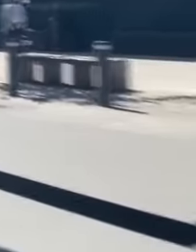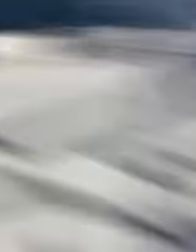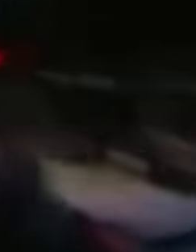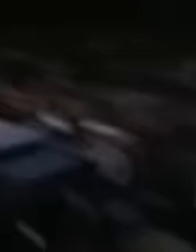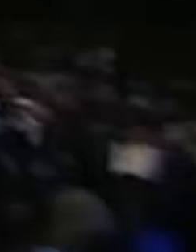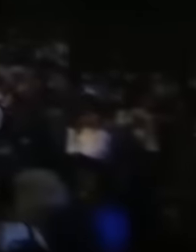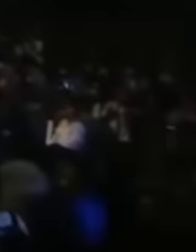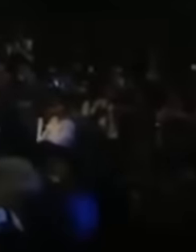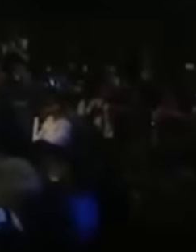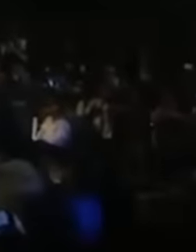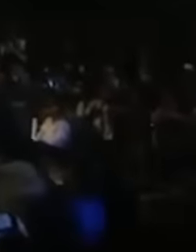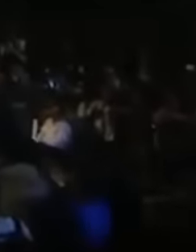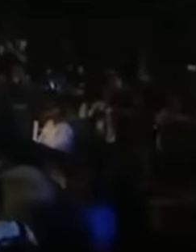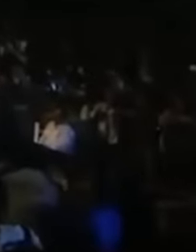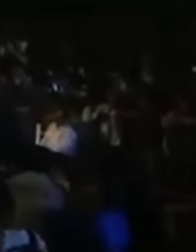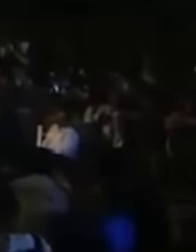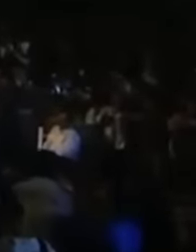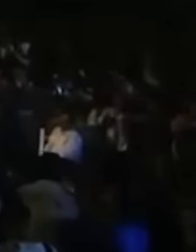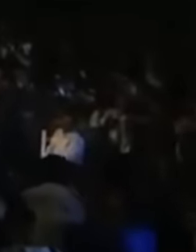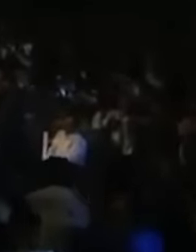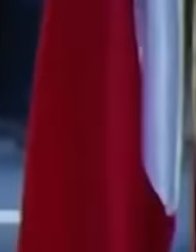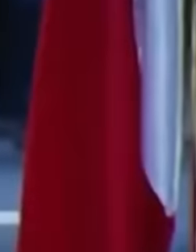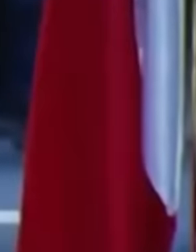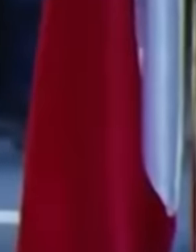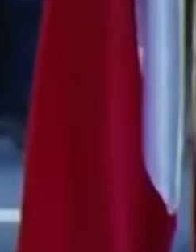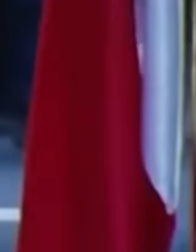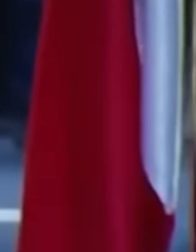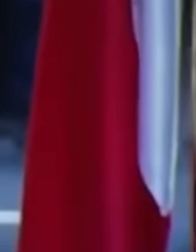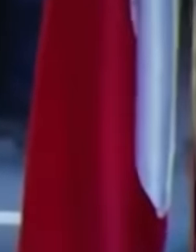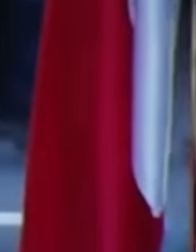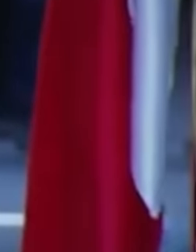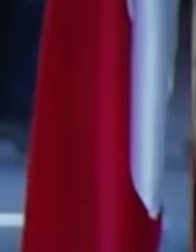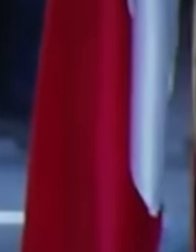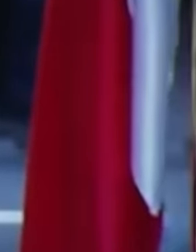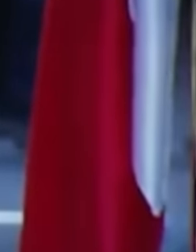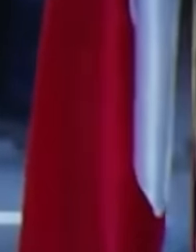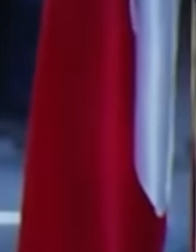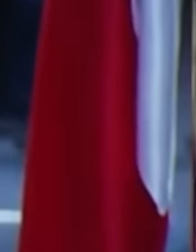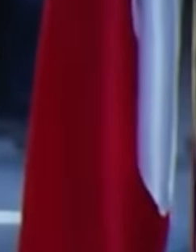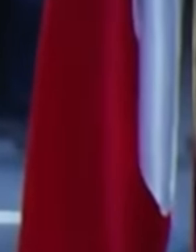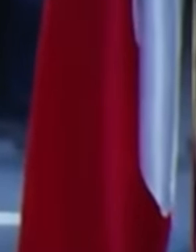through An emotional speech made the Mexican people cry, who were tired of so much